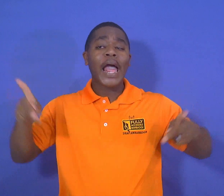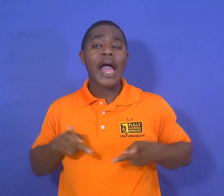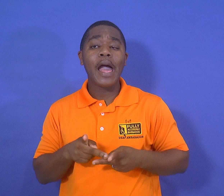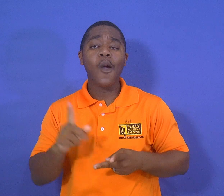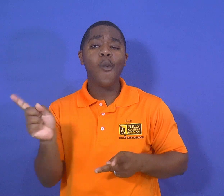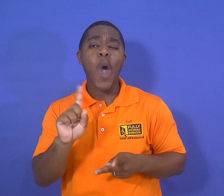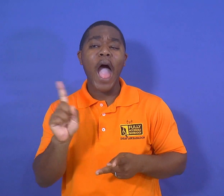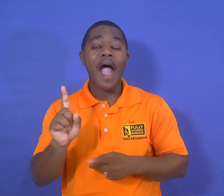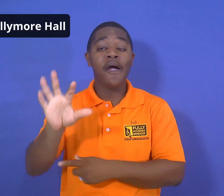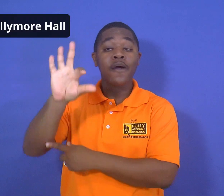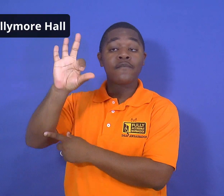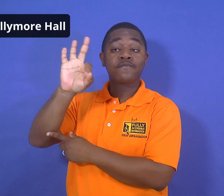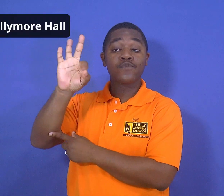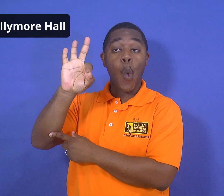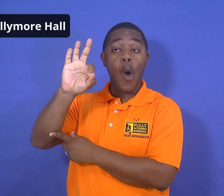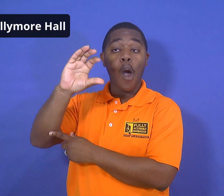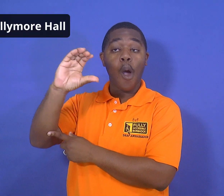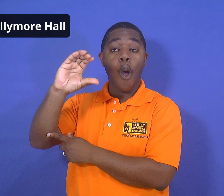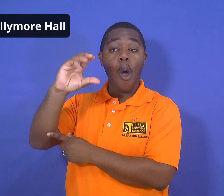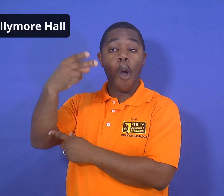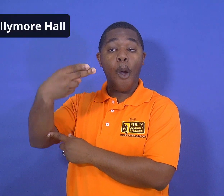the concept will be at Frank Collymore Hall